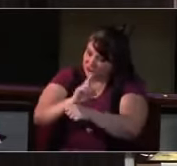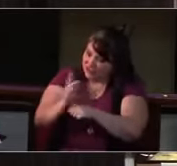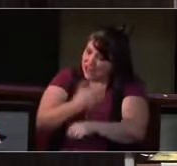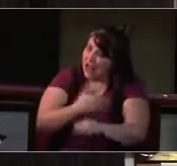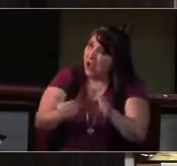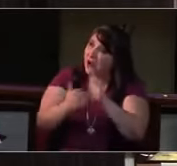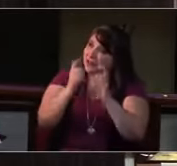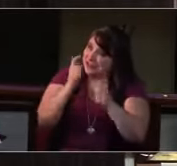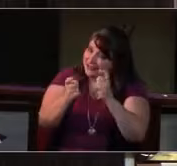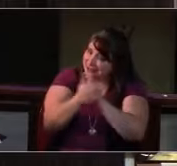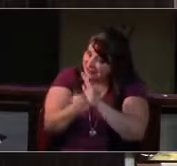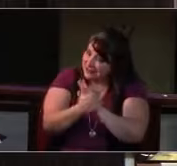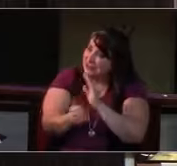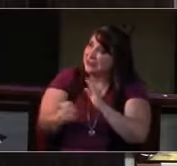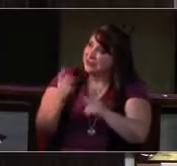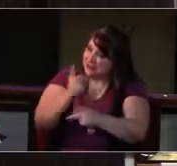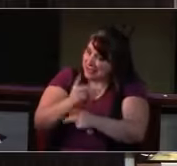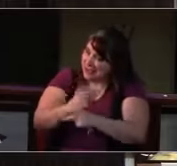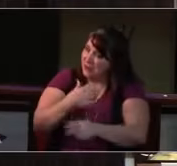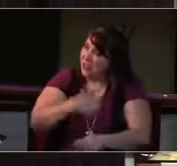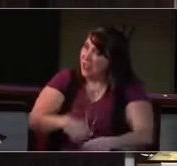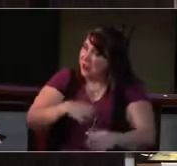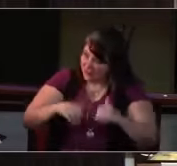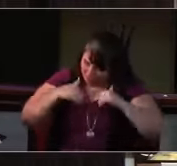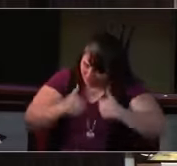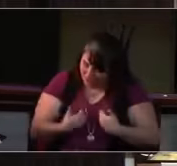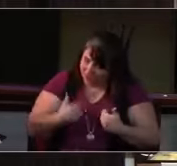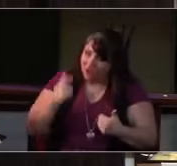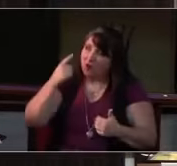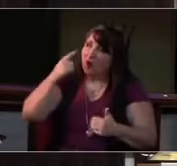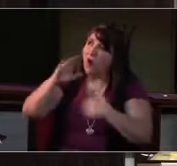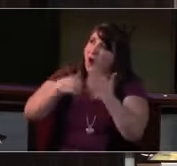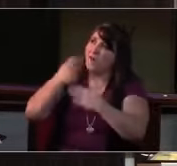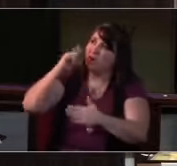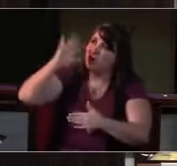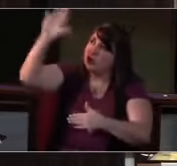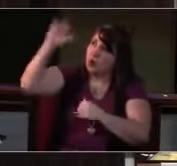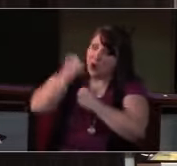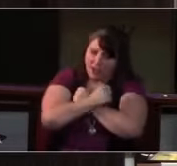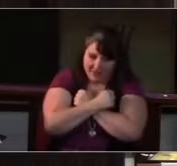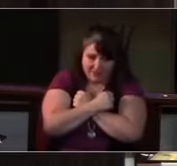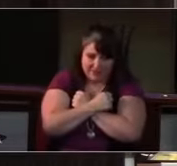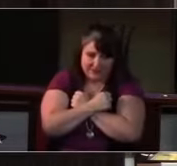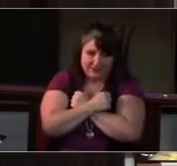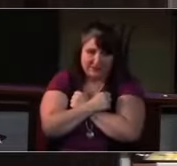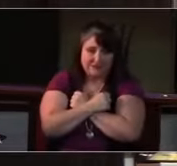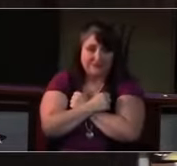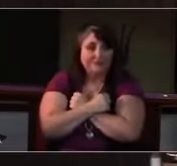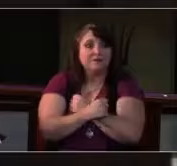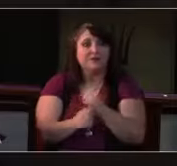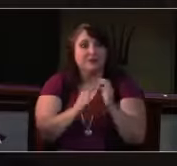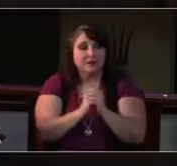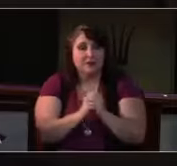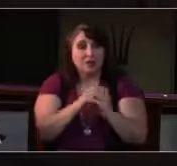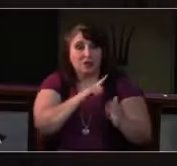Jesus lives again; earth can breathe again. Pass the Word around: loaves abound!